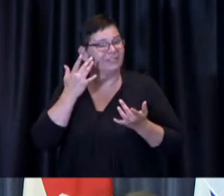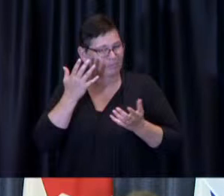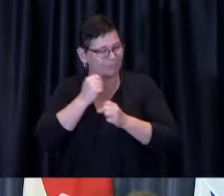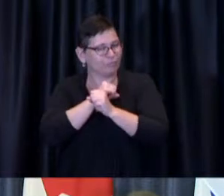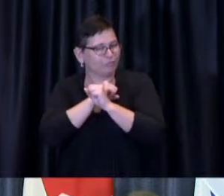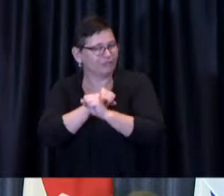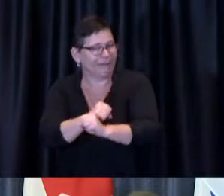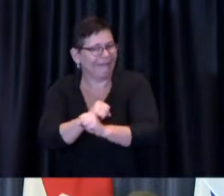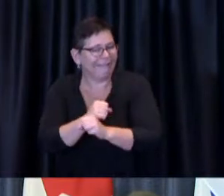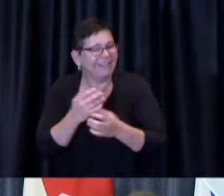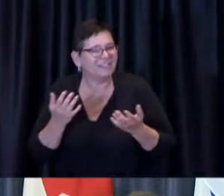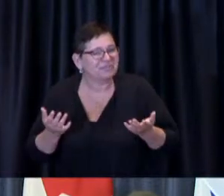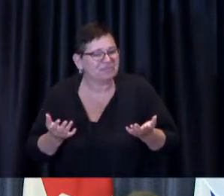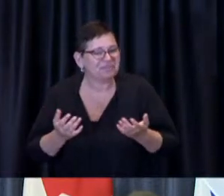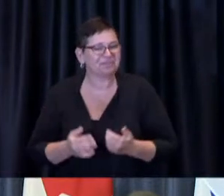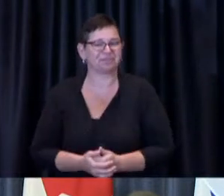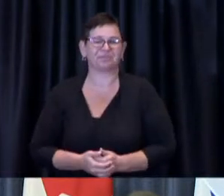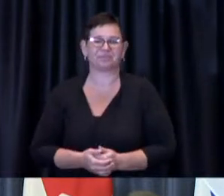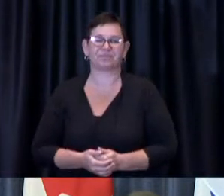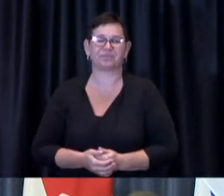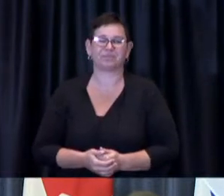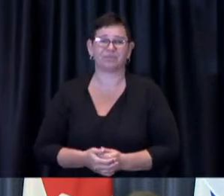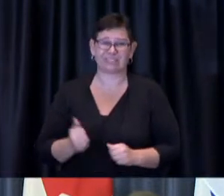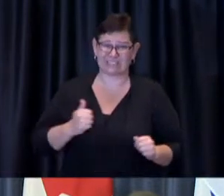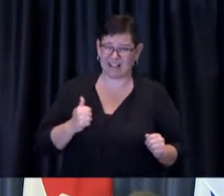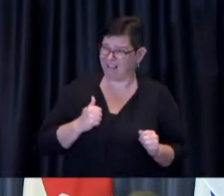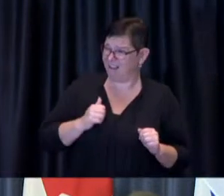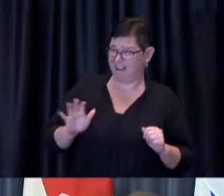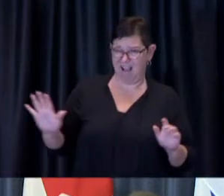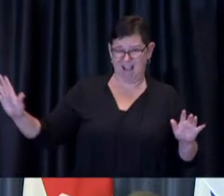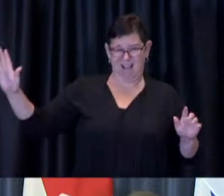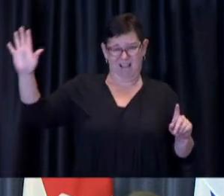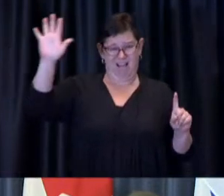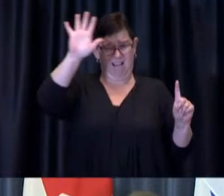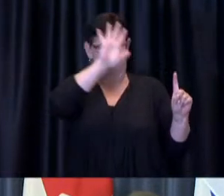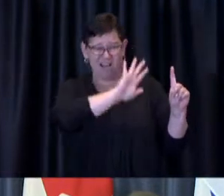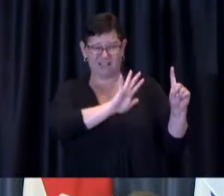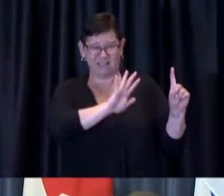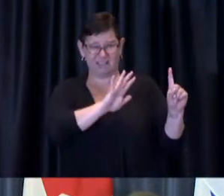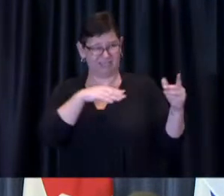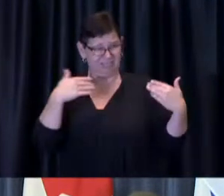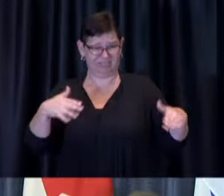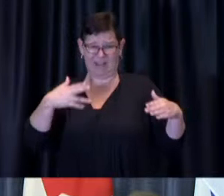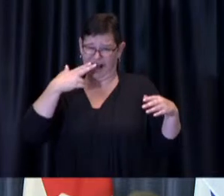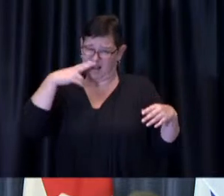Here in Canada we are so lucky to have access to vaccines like we do.